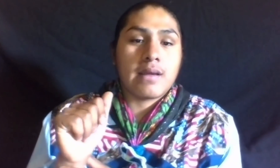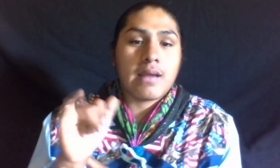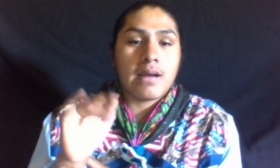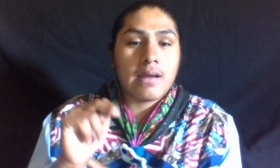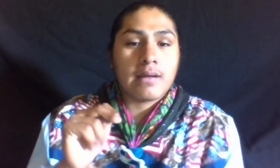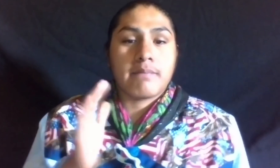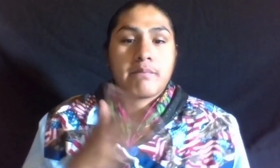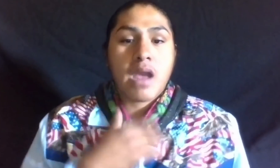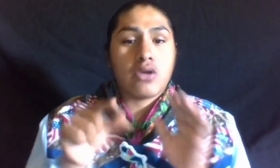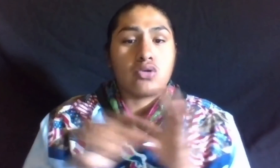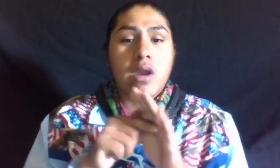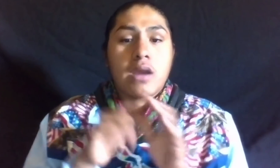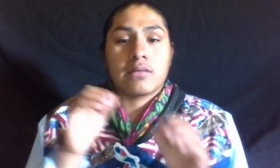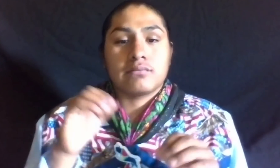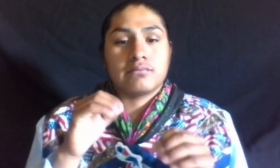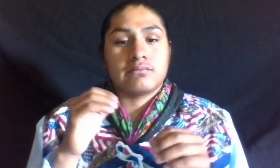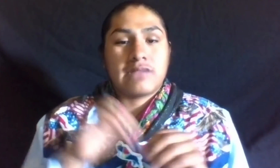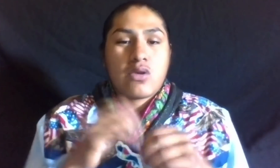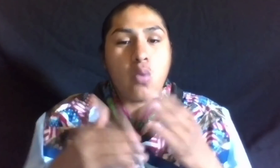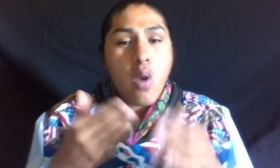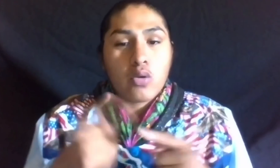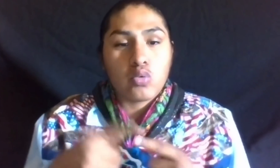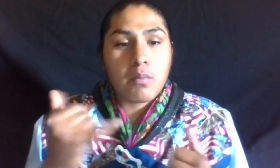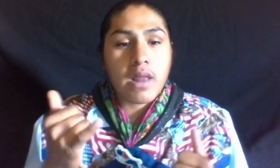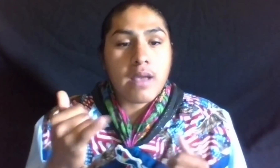IN ORDER TO PLAY A BASKETBALL GAME,